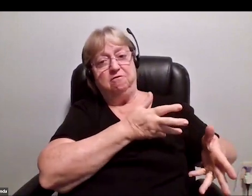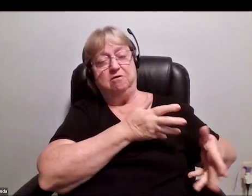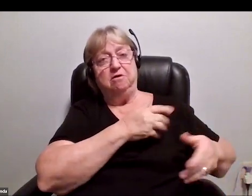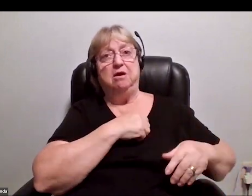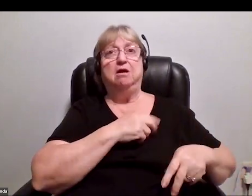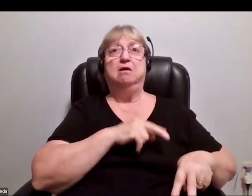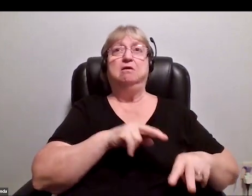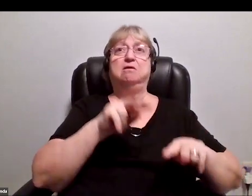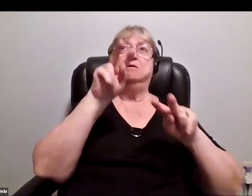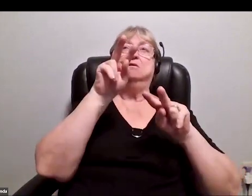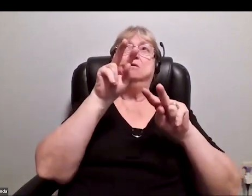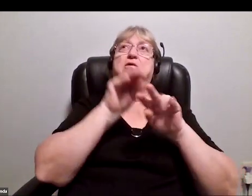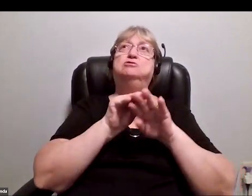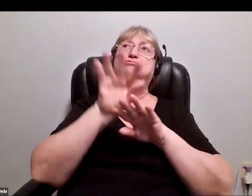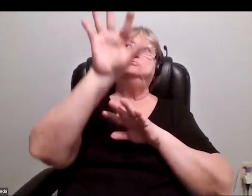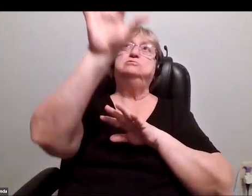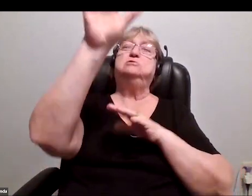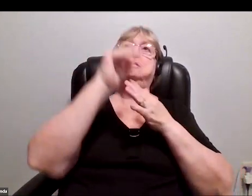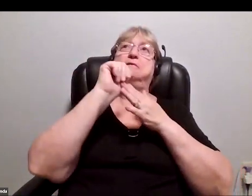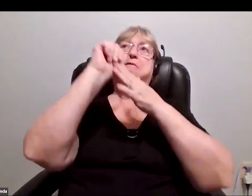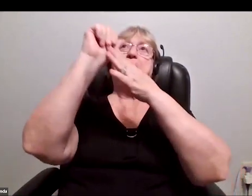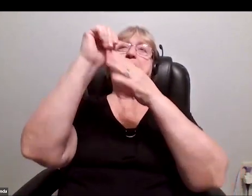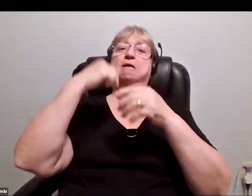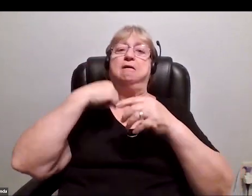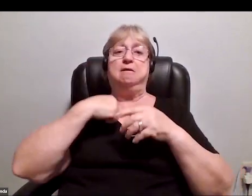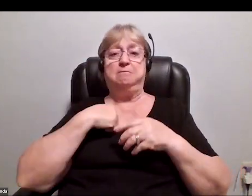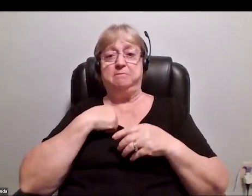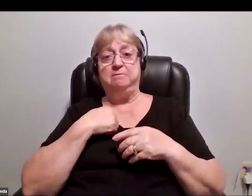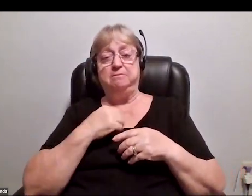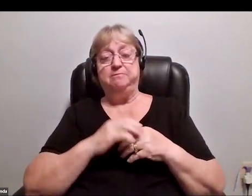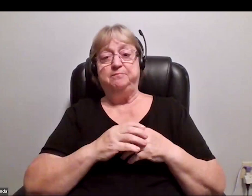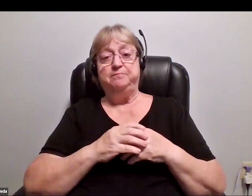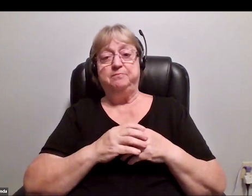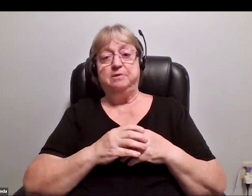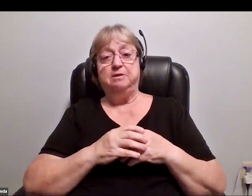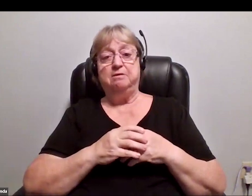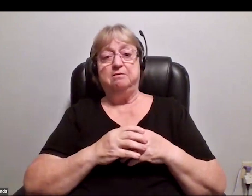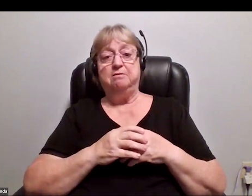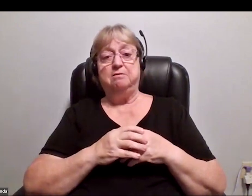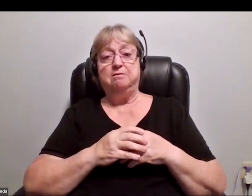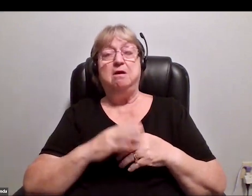and guide this spaceship home Oh whoa! High or terrified?